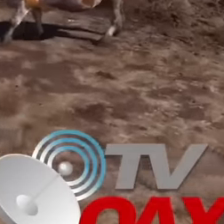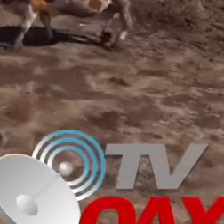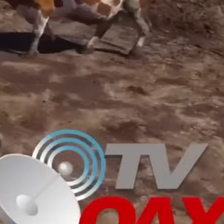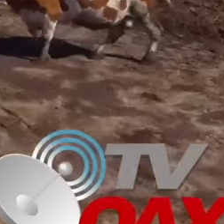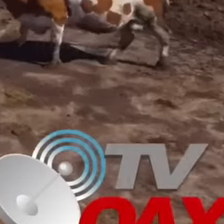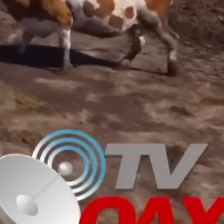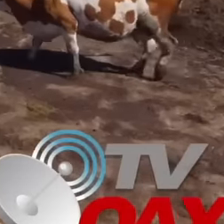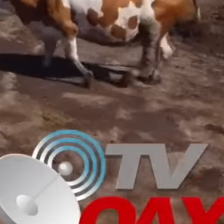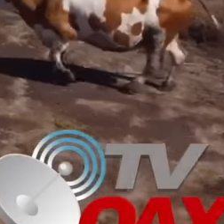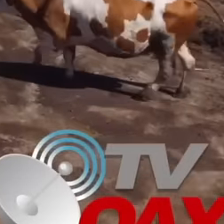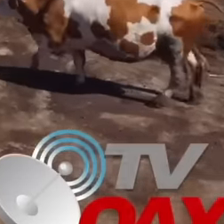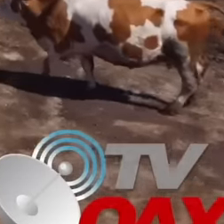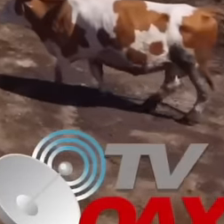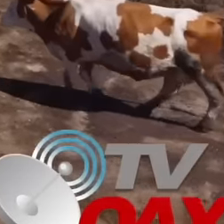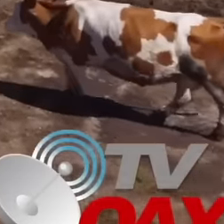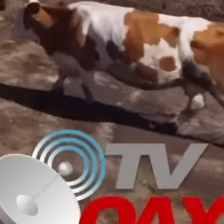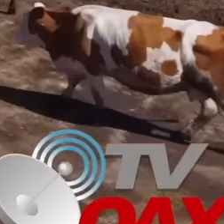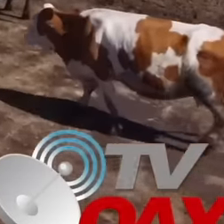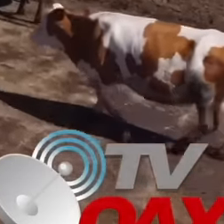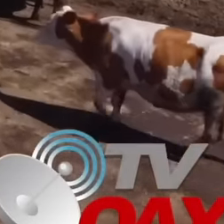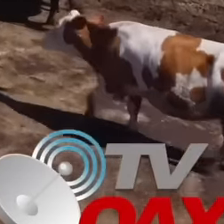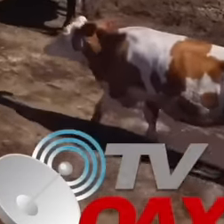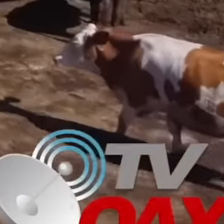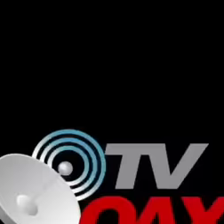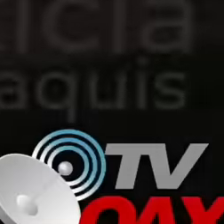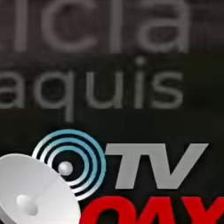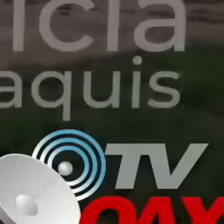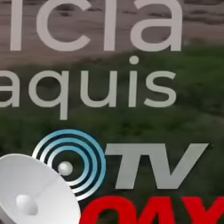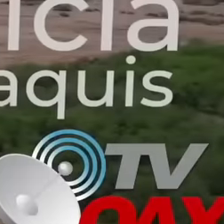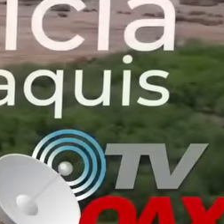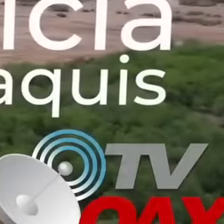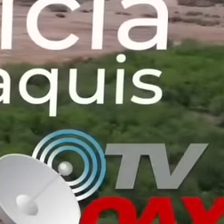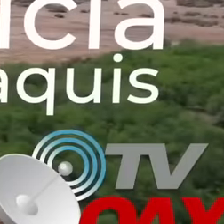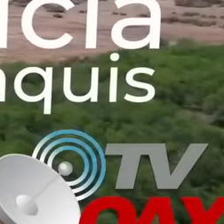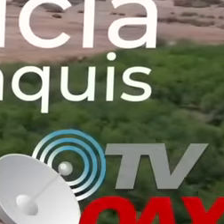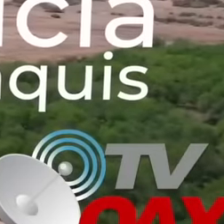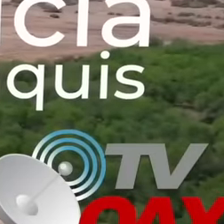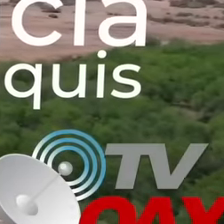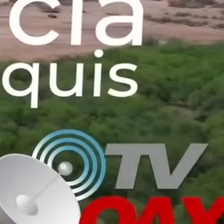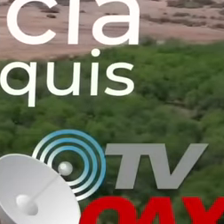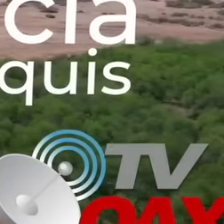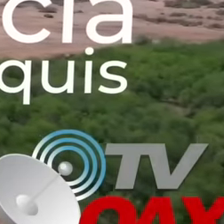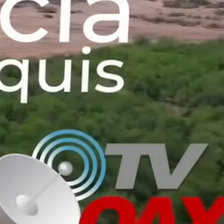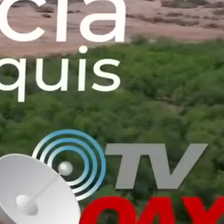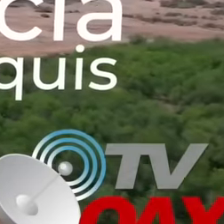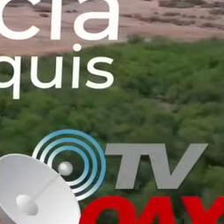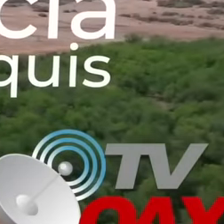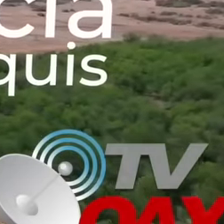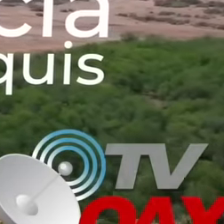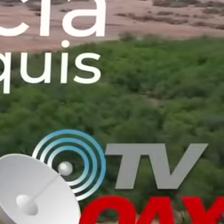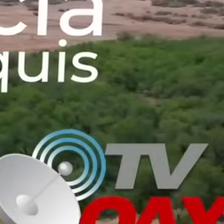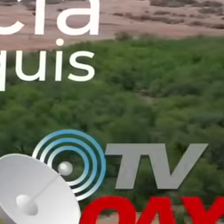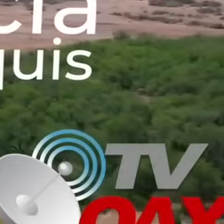what was previously taken from them. In the same way, homes and